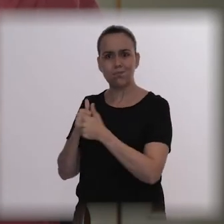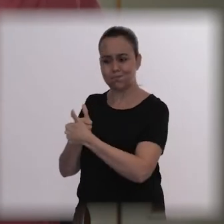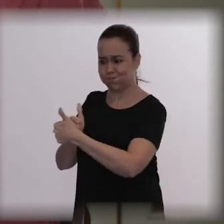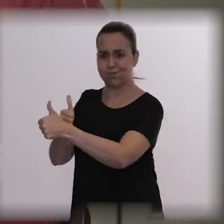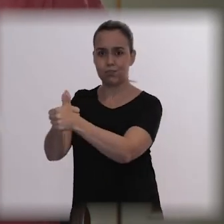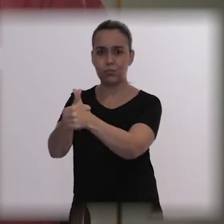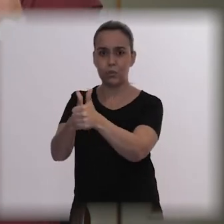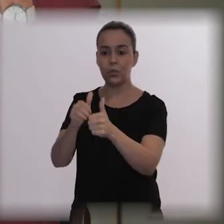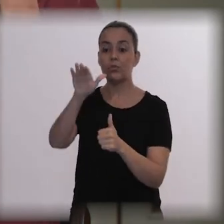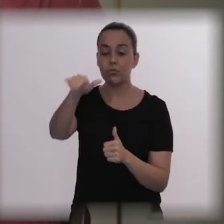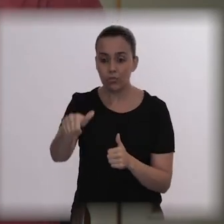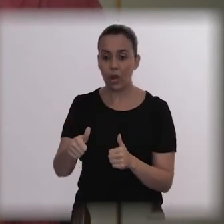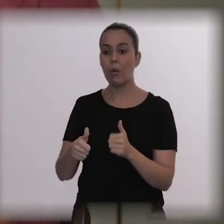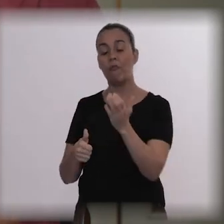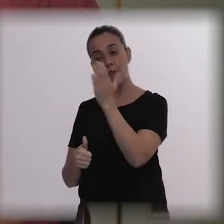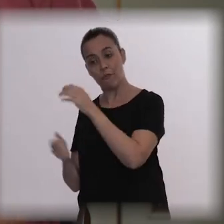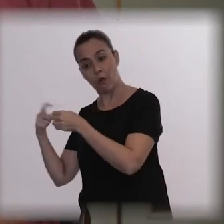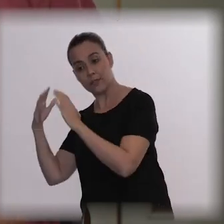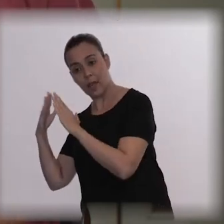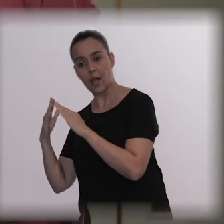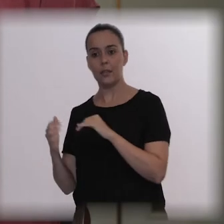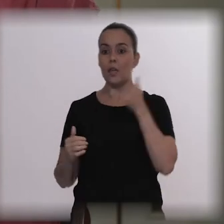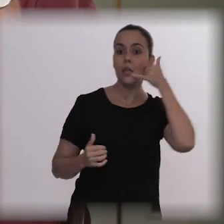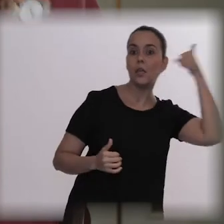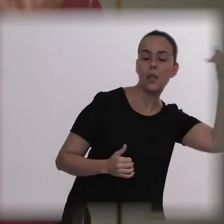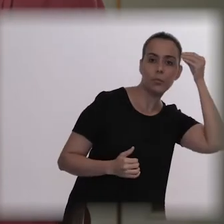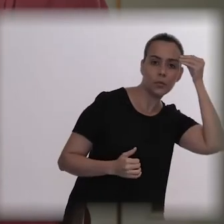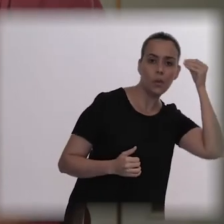calling psychiatrist after psychiatrist, calling the ambulance and calling I don't know what.